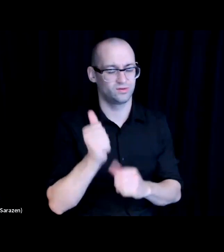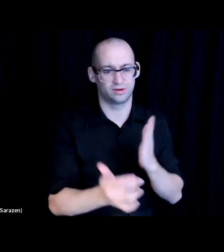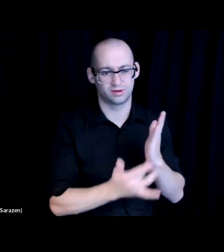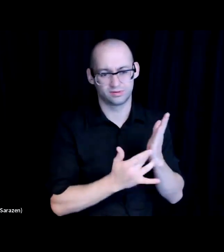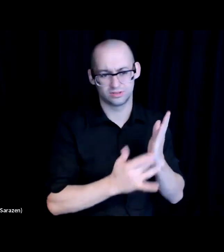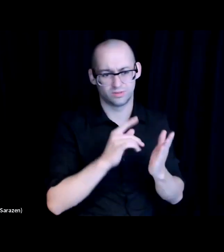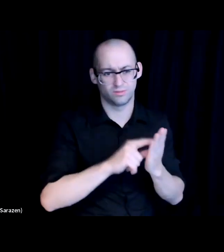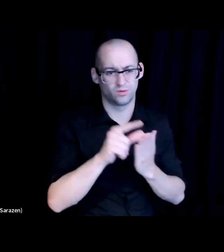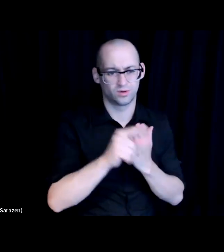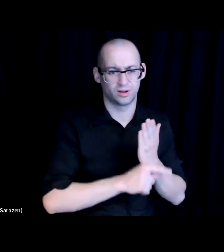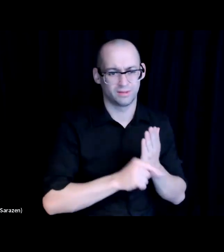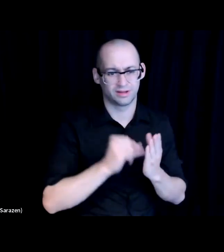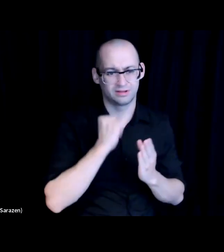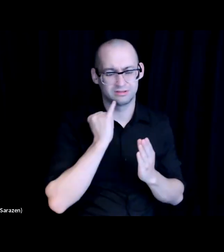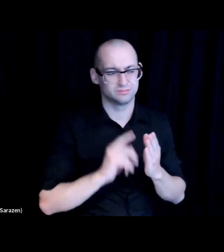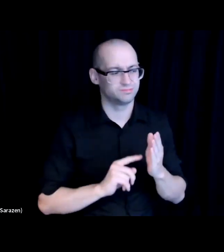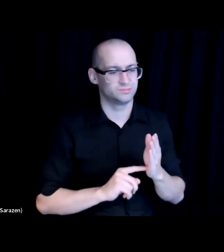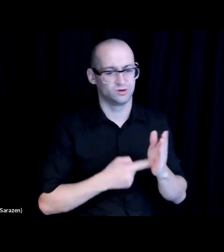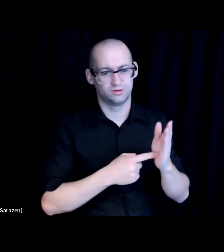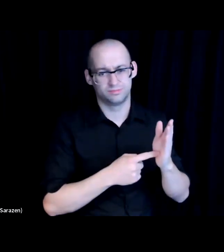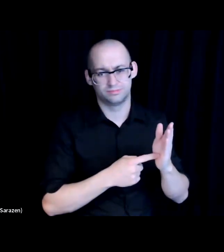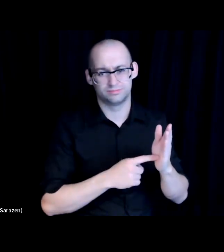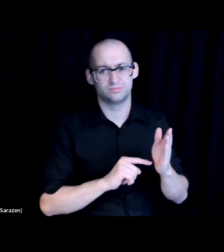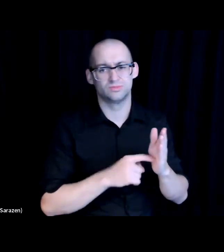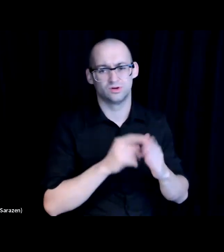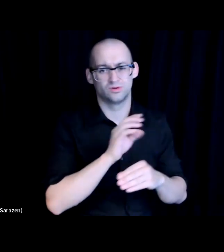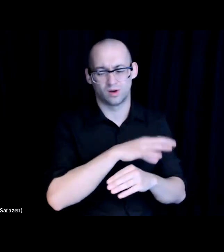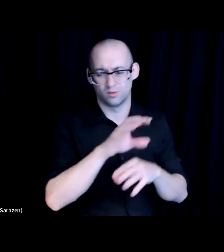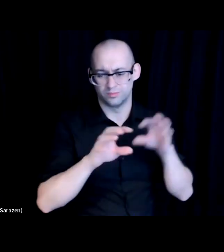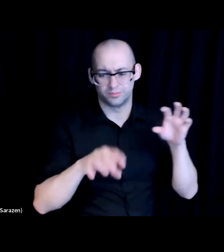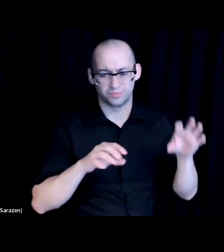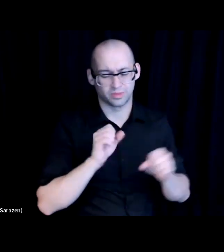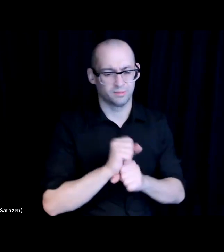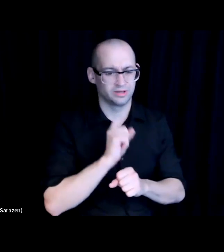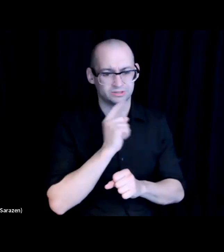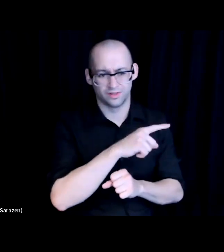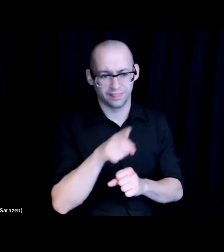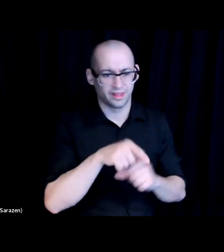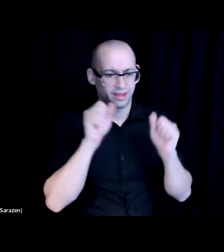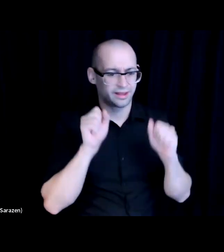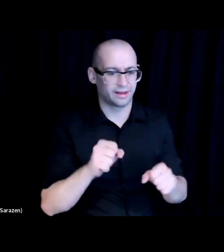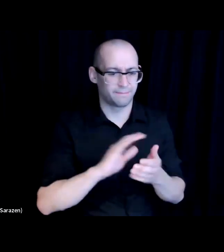that are sprouting in the communities around them, so that they, too, can become the next